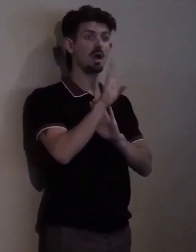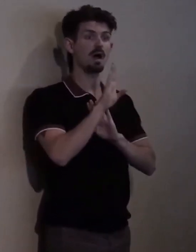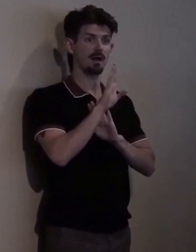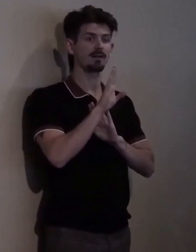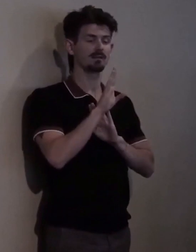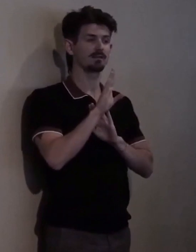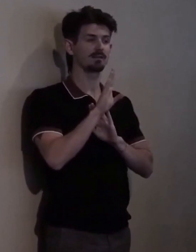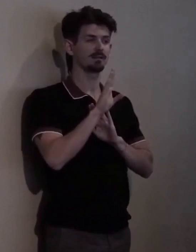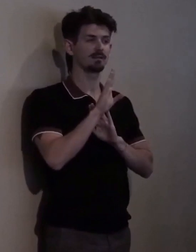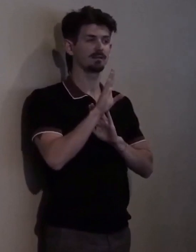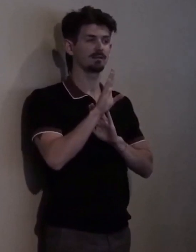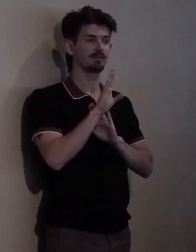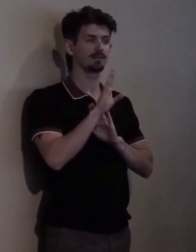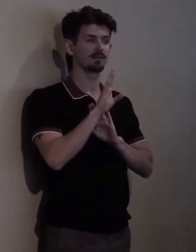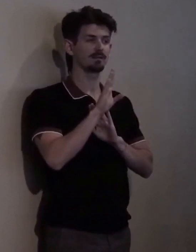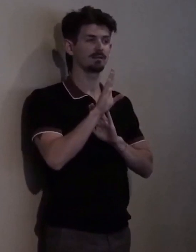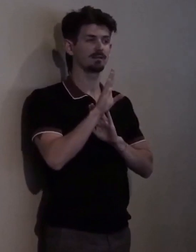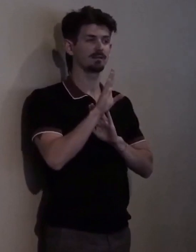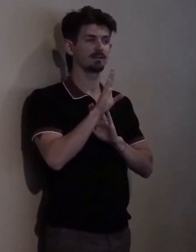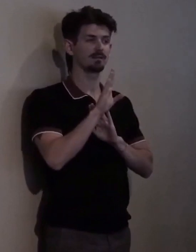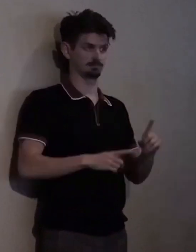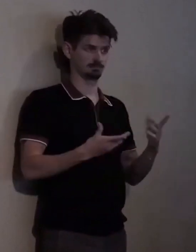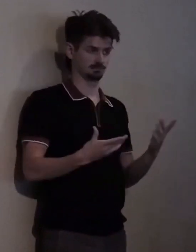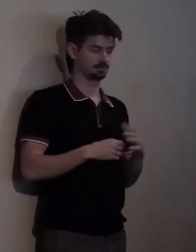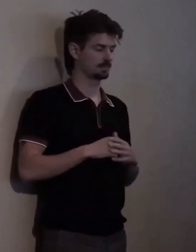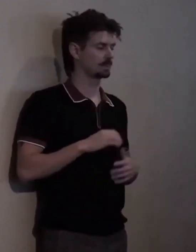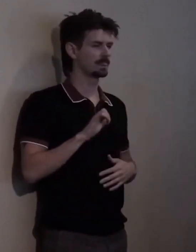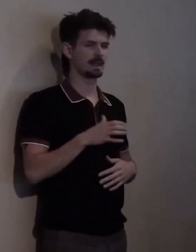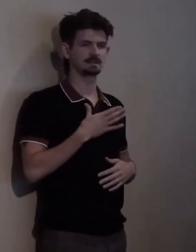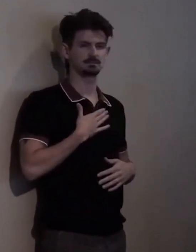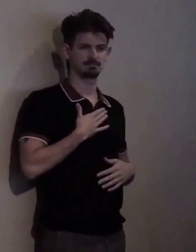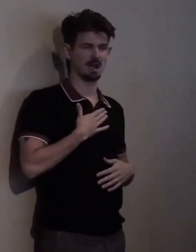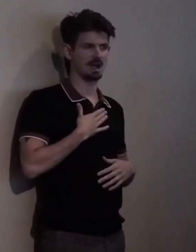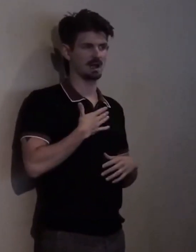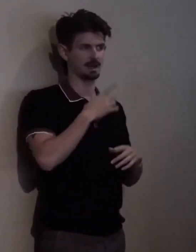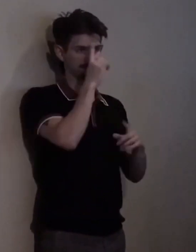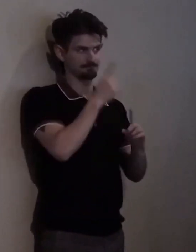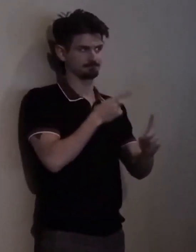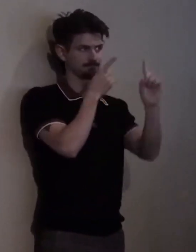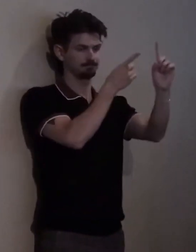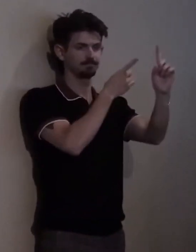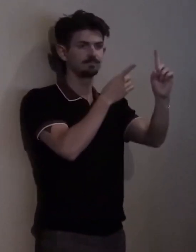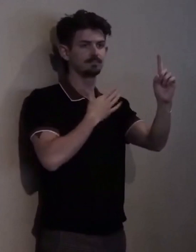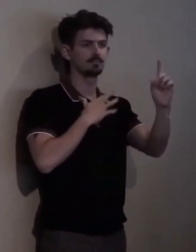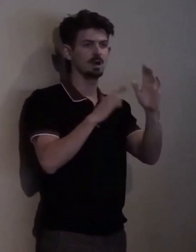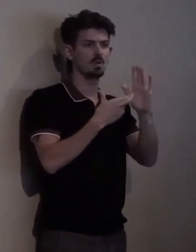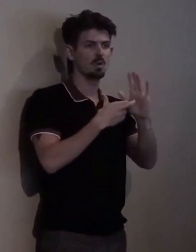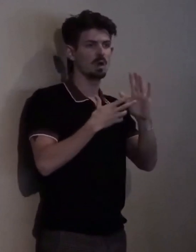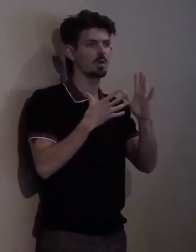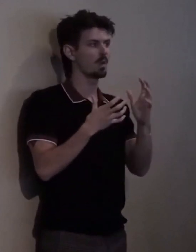So that is my goal in this role. I want to elevate our voice even further and use... Uhm... My efforts